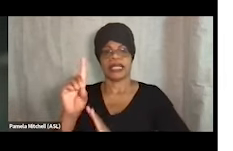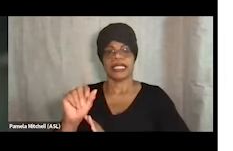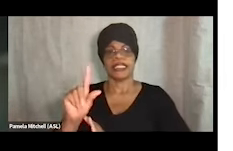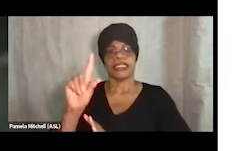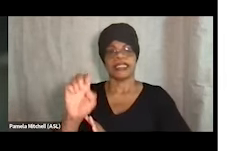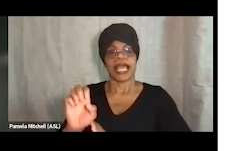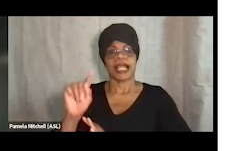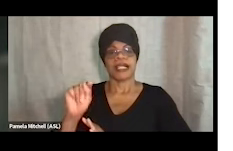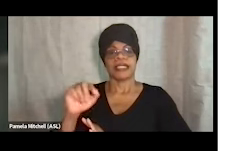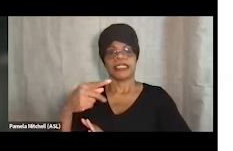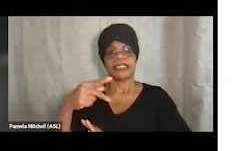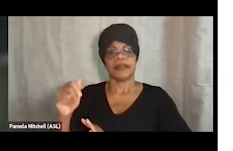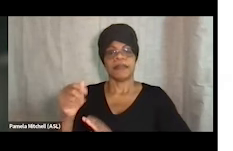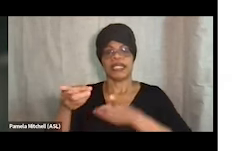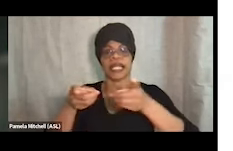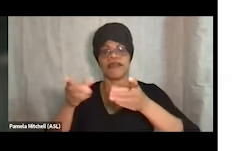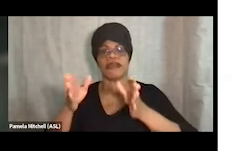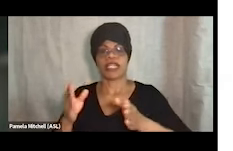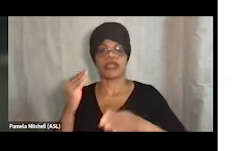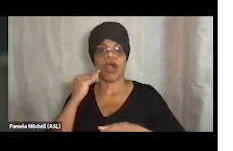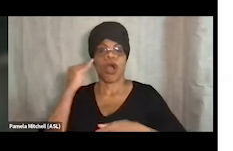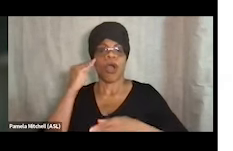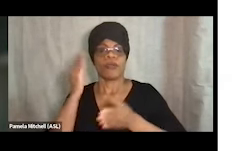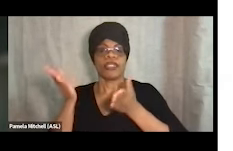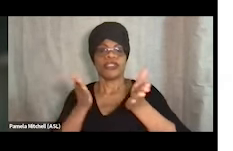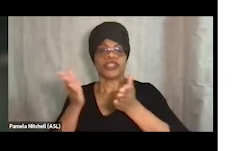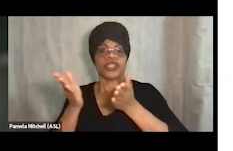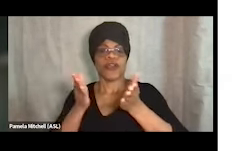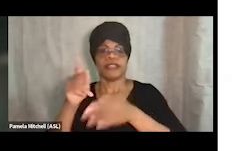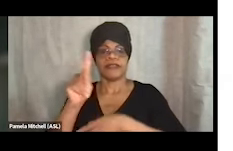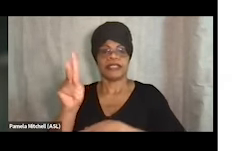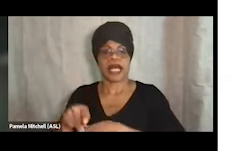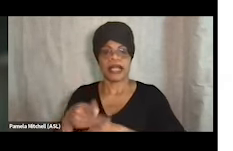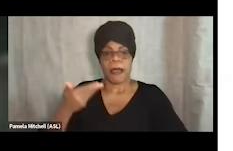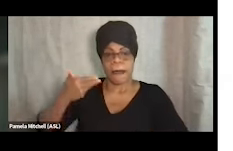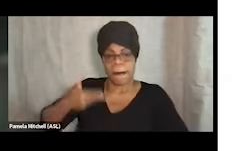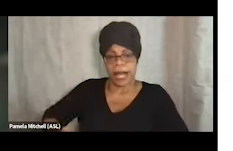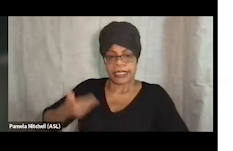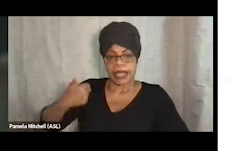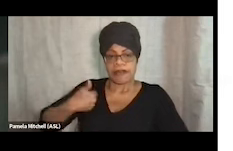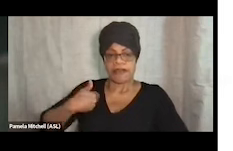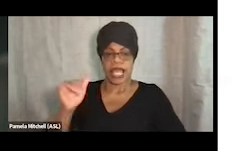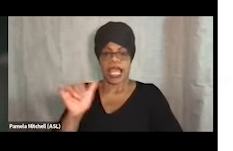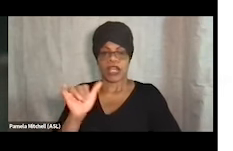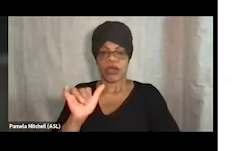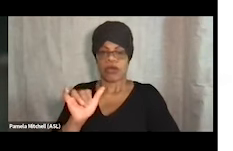at Prevention Point, Philadelphia, and myself. And then we also have Romel who's joining us from Miami. And I'm gonna let him introduce himself on,